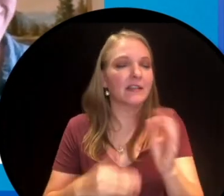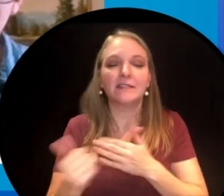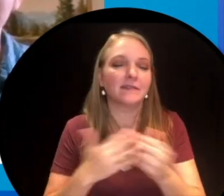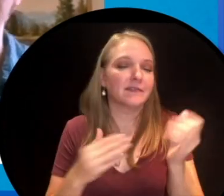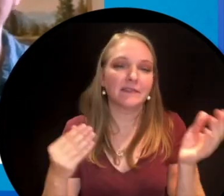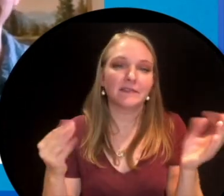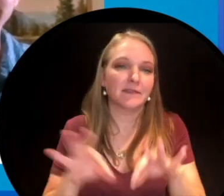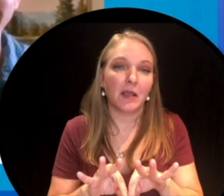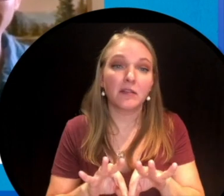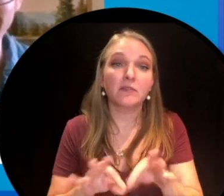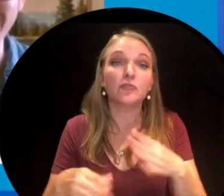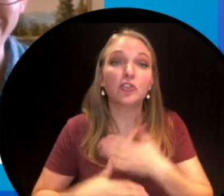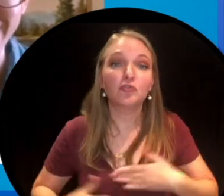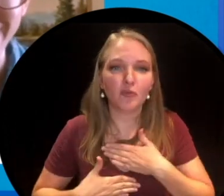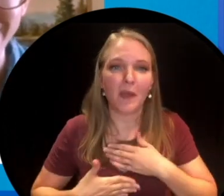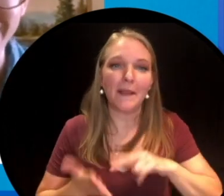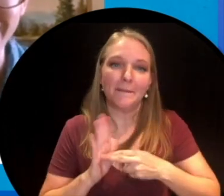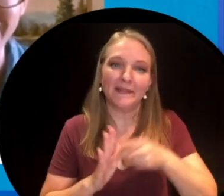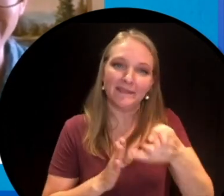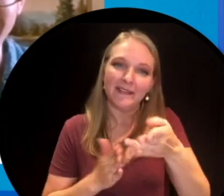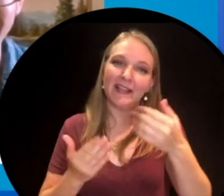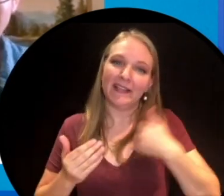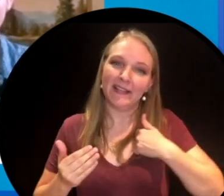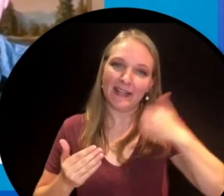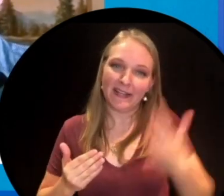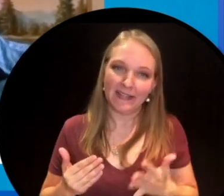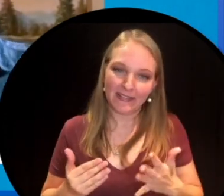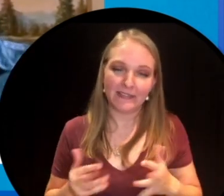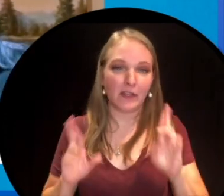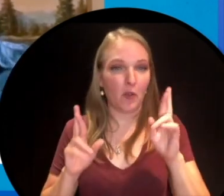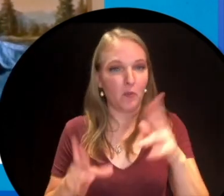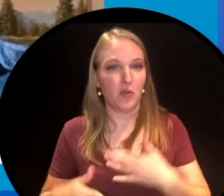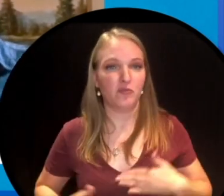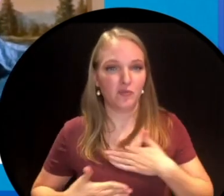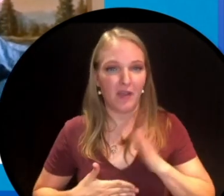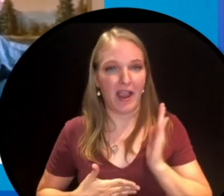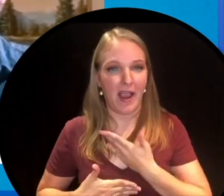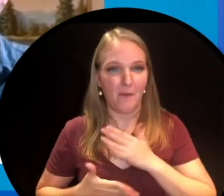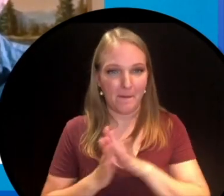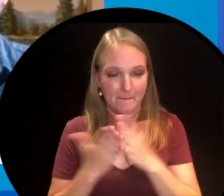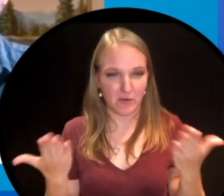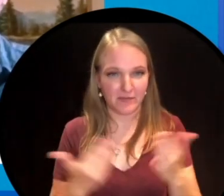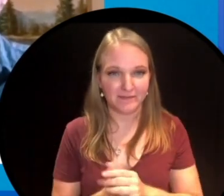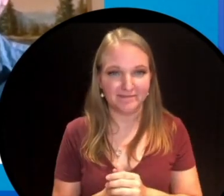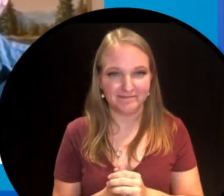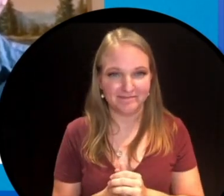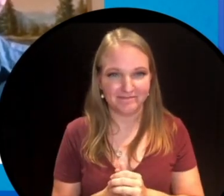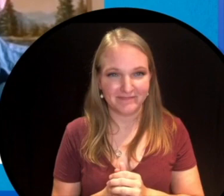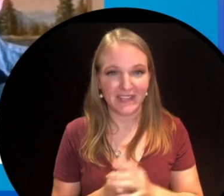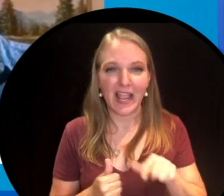you're Canadian. We hope you enjoyed the quiz. We hope you'll enjoy our book too. Bye everybody.